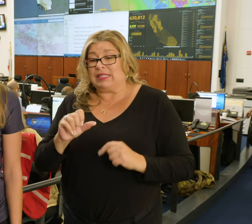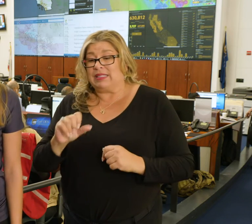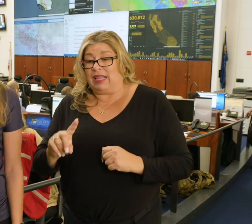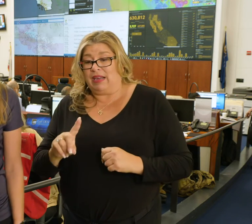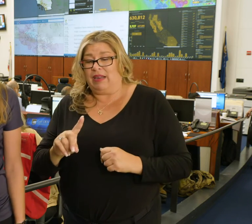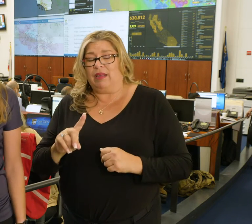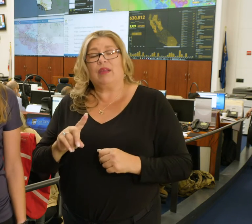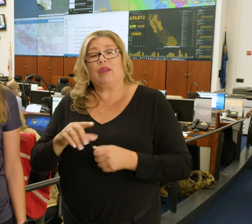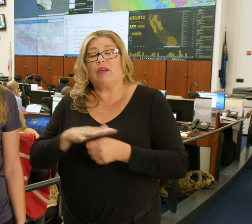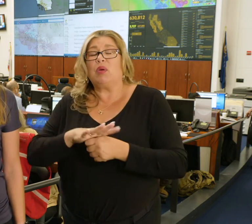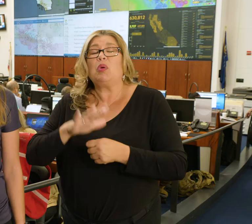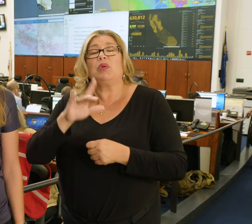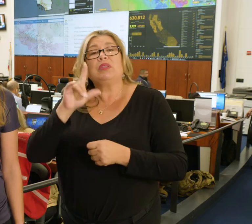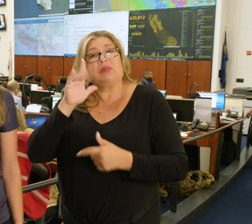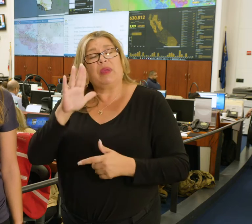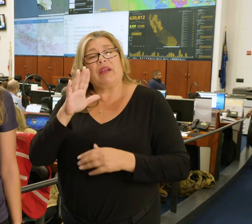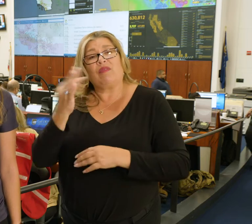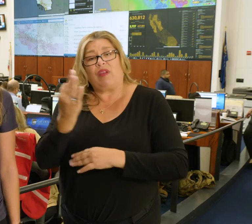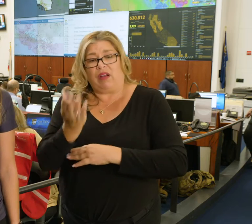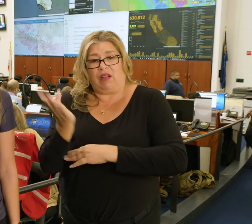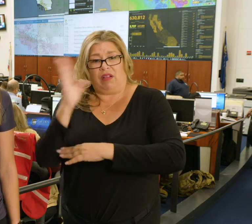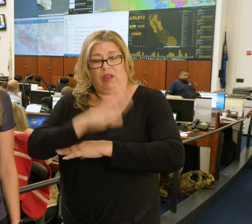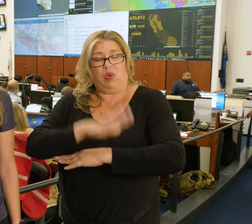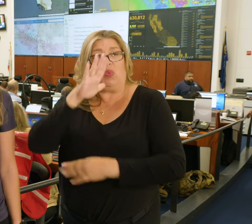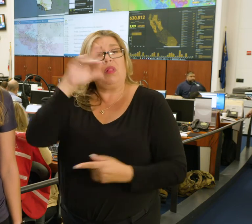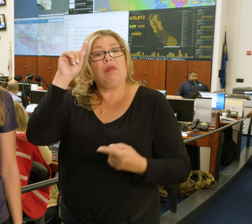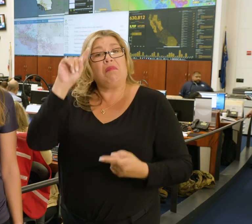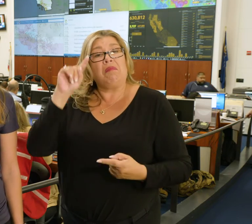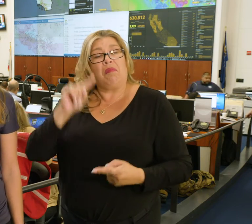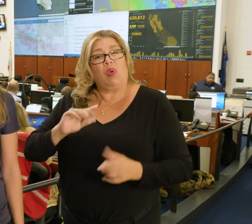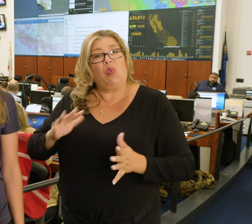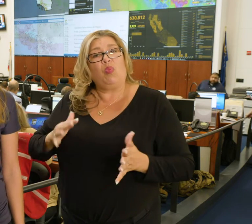significantly decrease and light offshore winds to persist through the